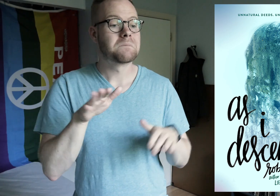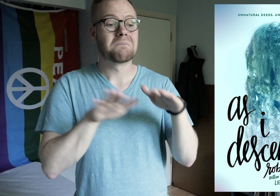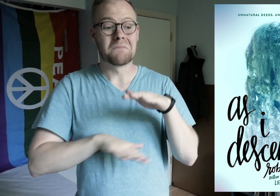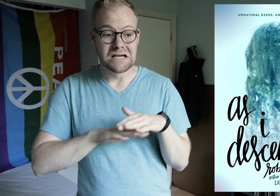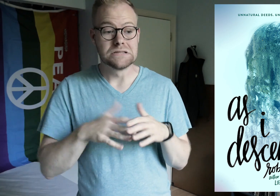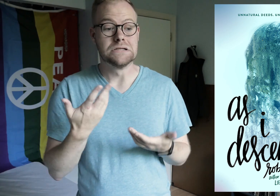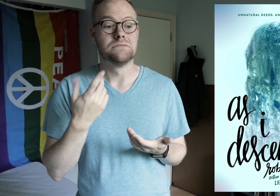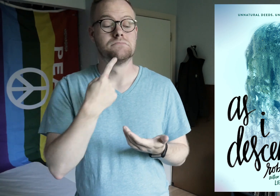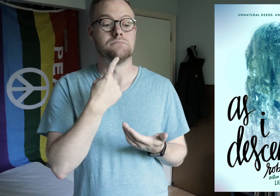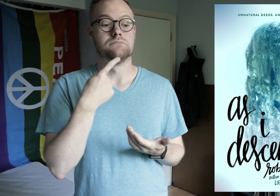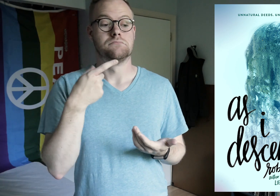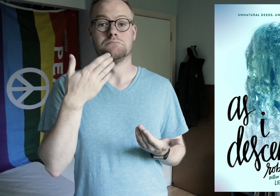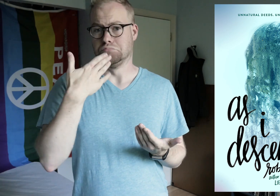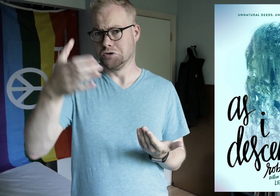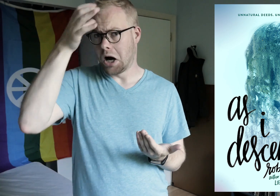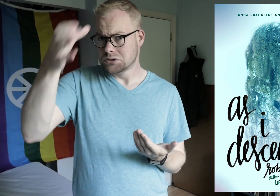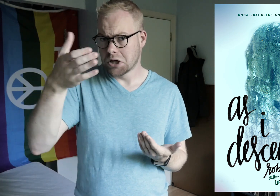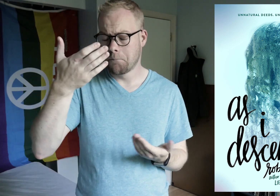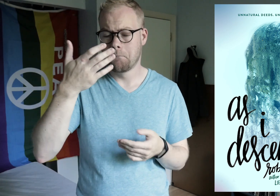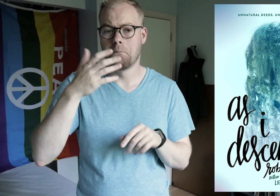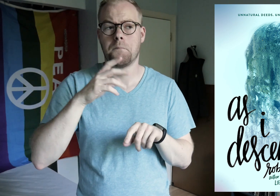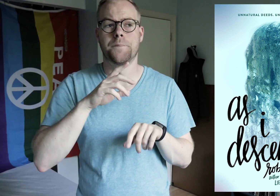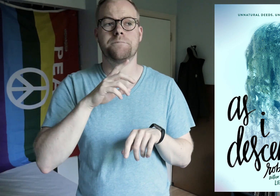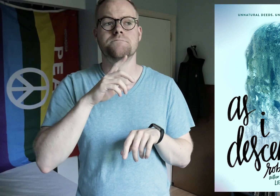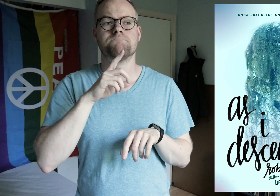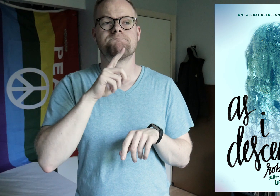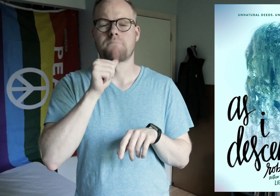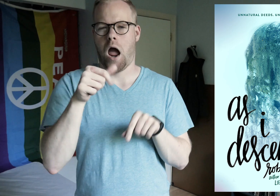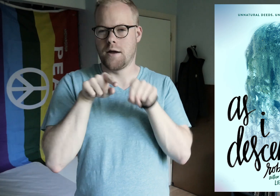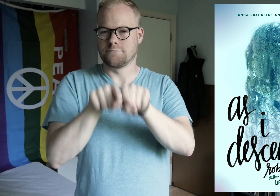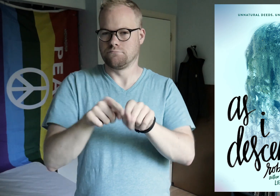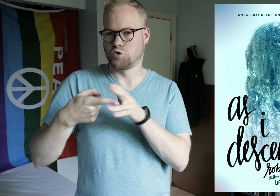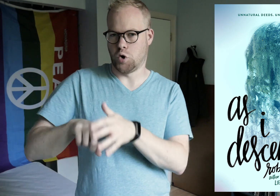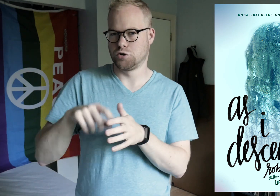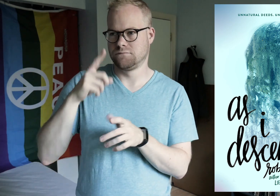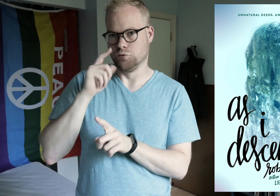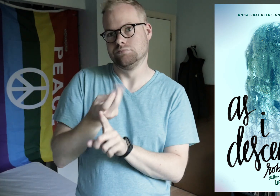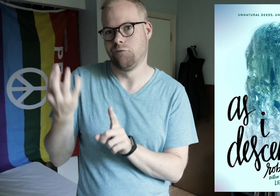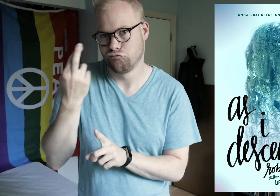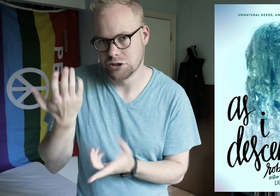Basically, while it’s a good concept, it doesn’t parallel the source text for several reasons.